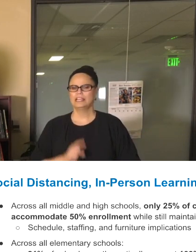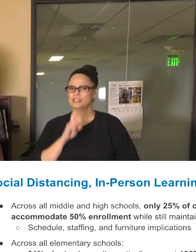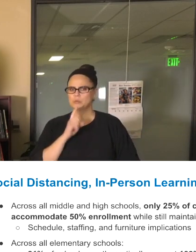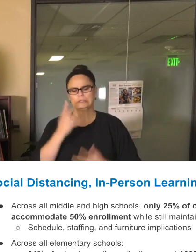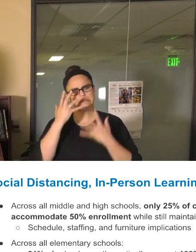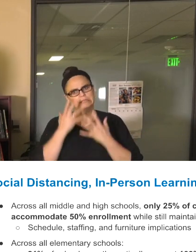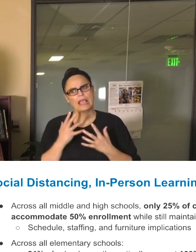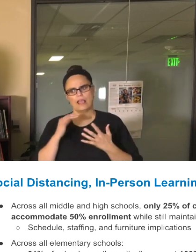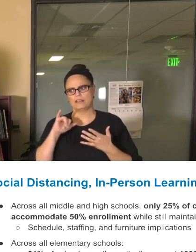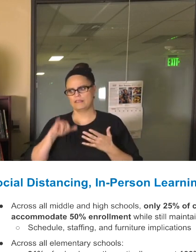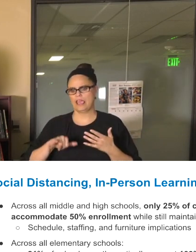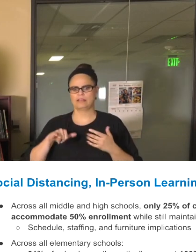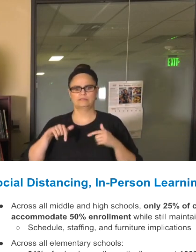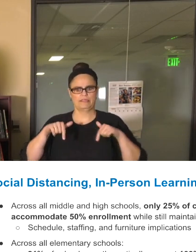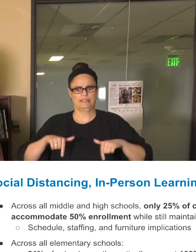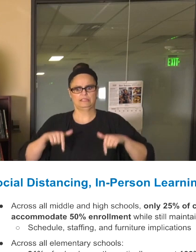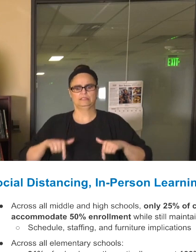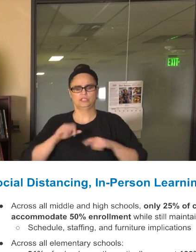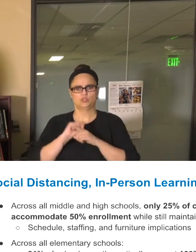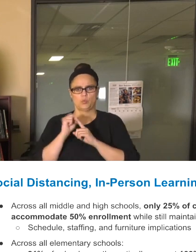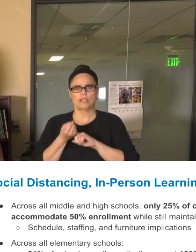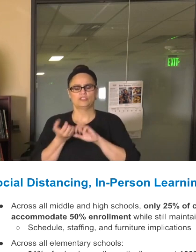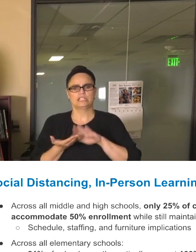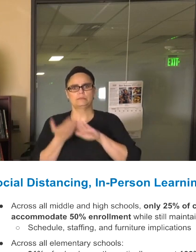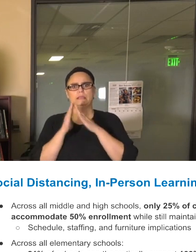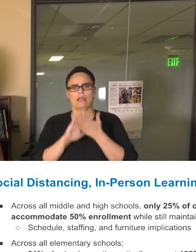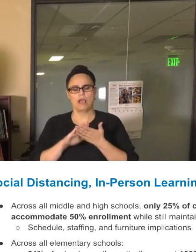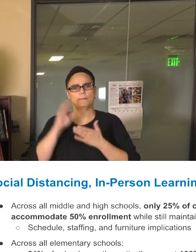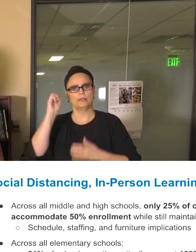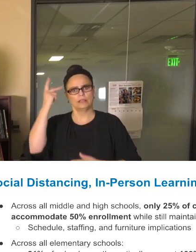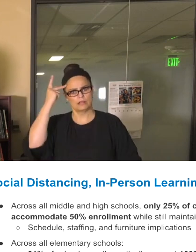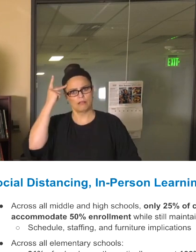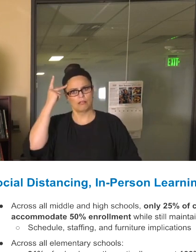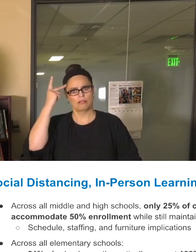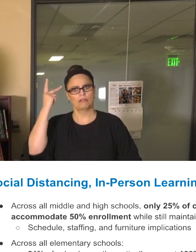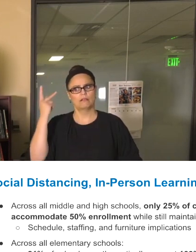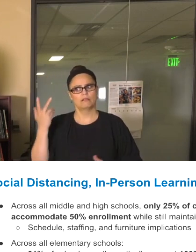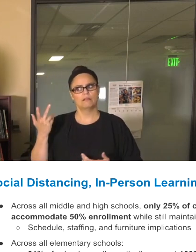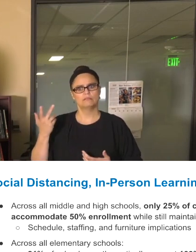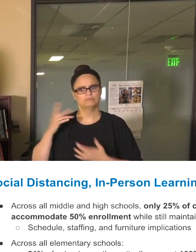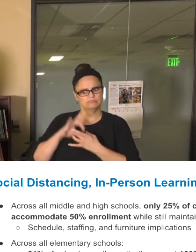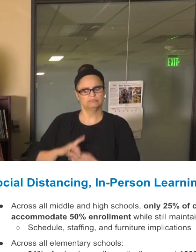in terms of prevention. My job is to make sure that our community is safe and our schools are our